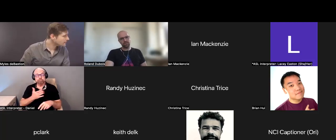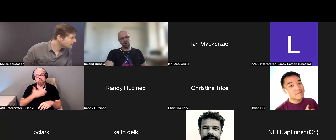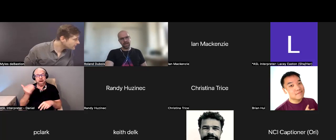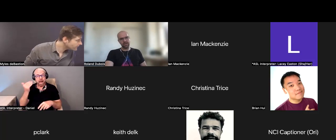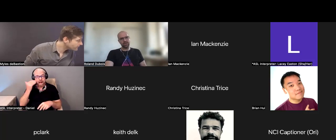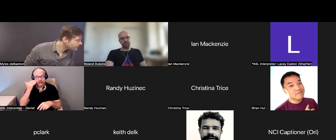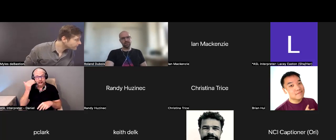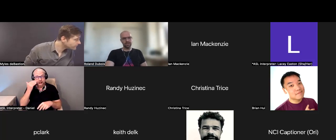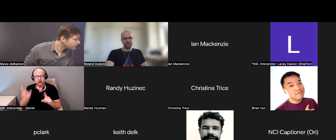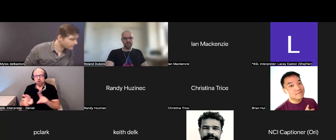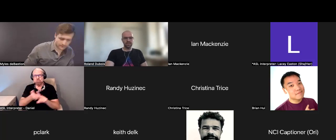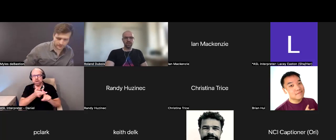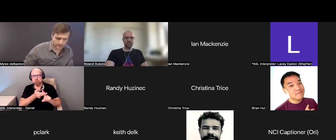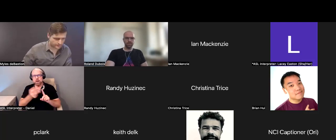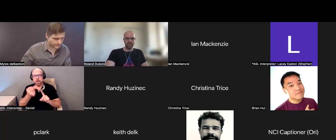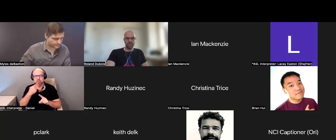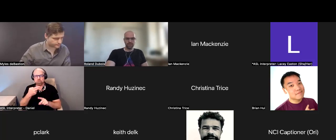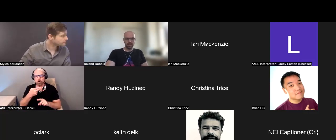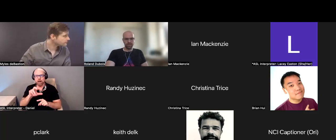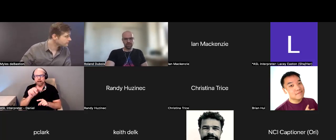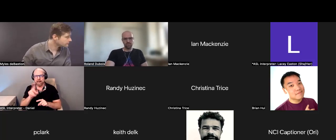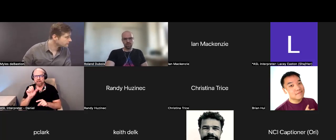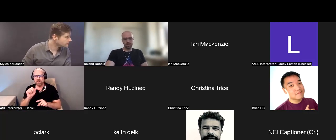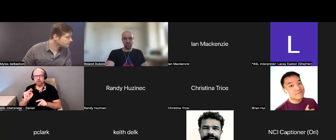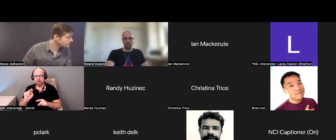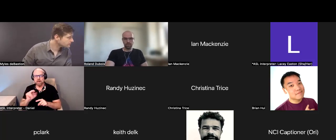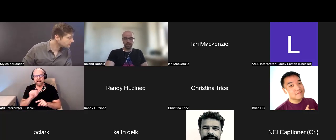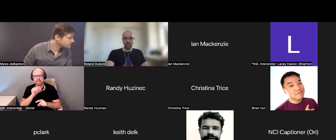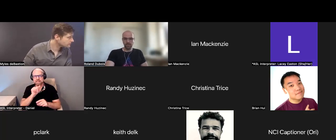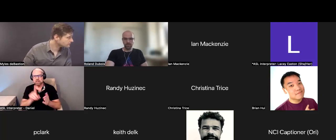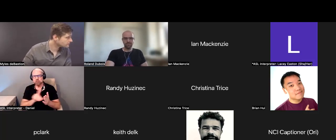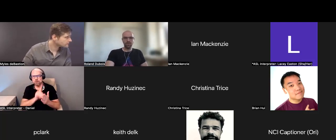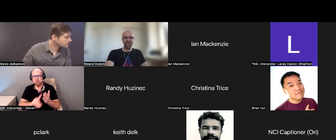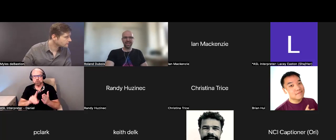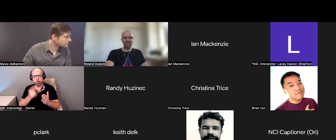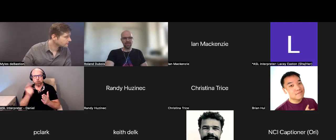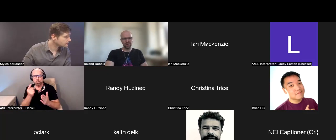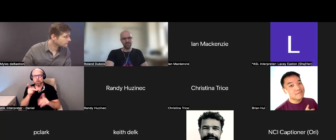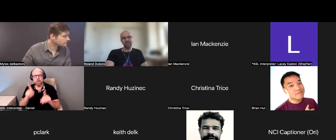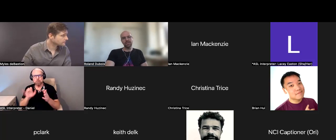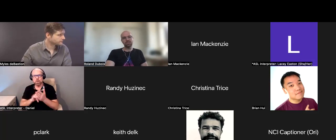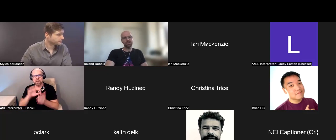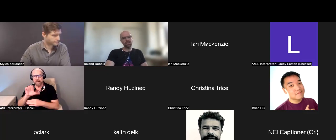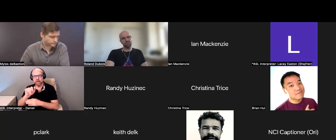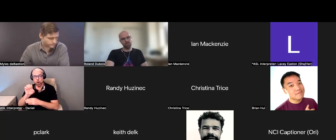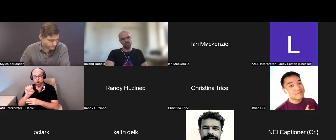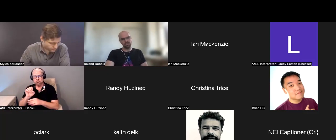for Hackathons is not discriminatory towards only people that code -- it is very much focused